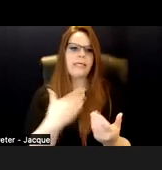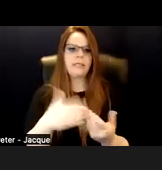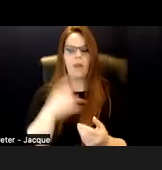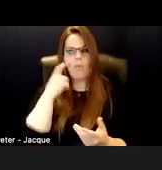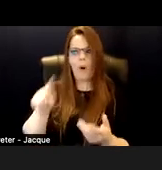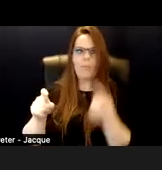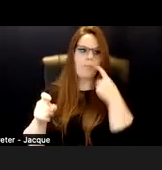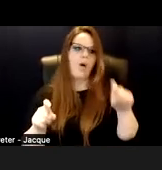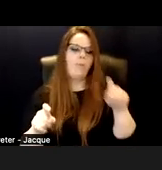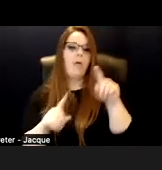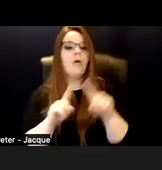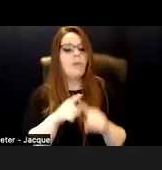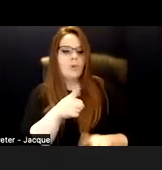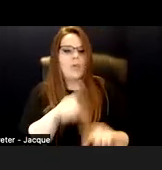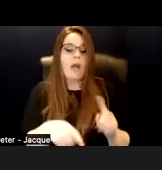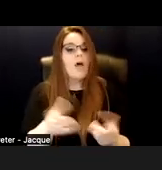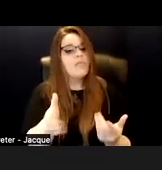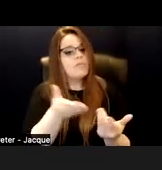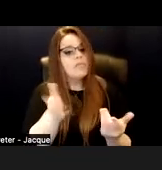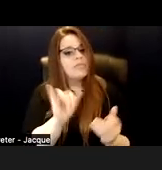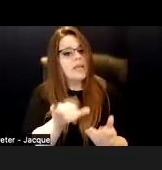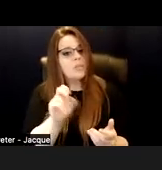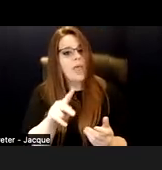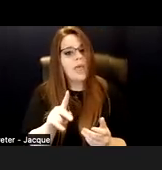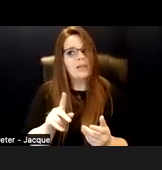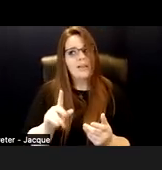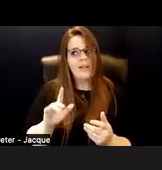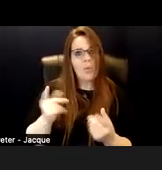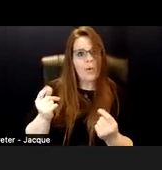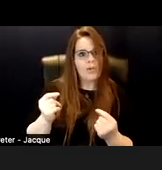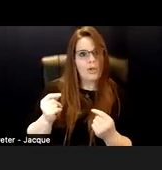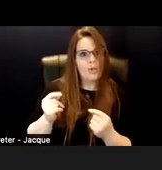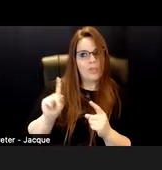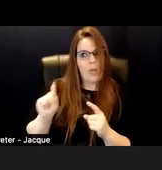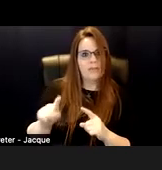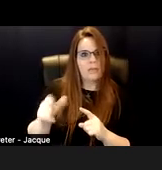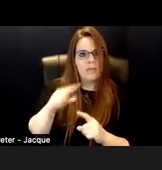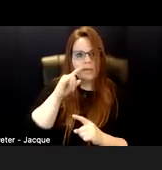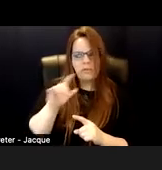That's just how you are. Ask the other kids. Is this a house where we can jump on the sofa and swear?